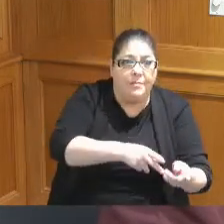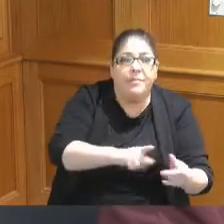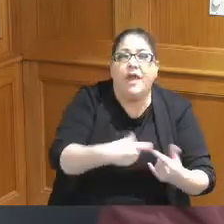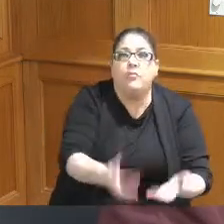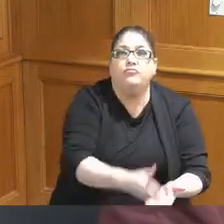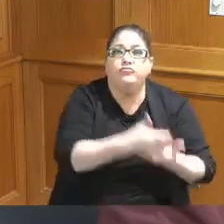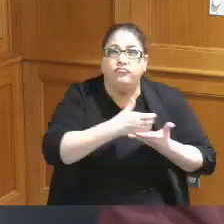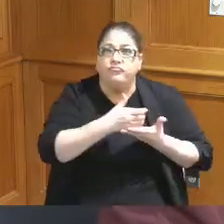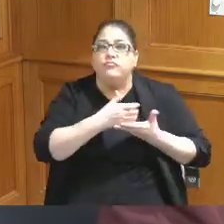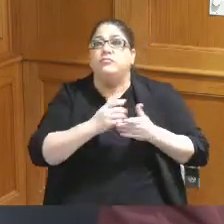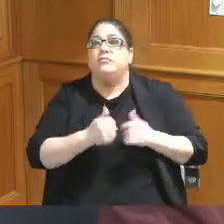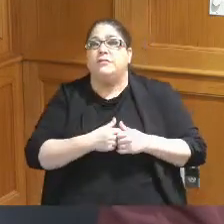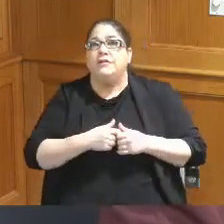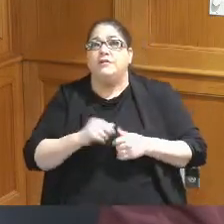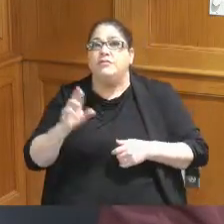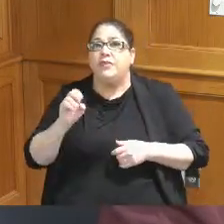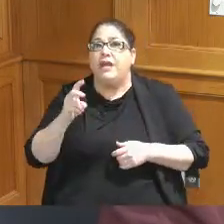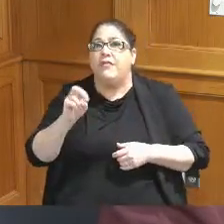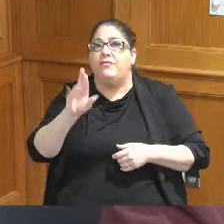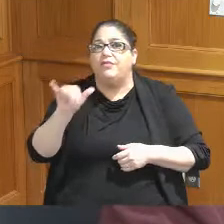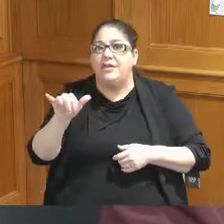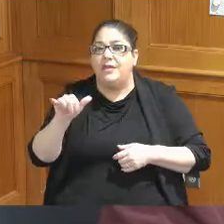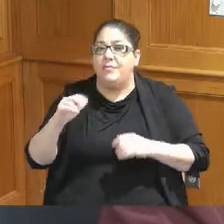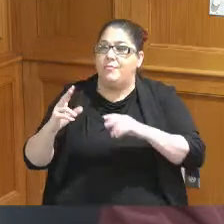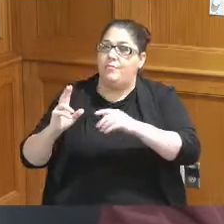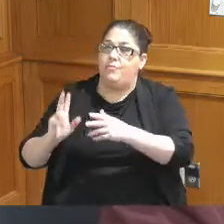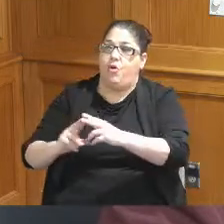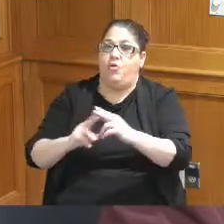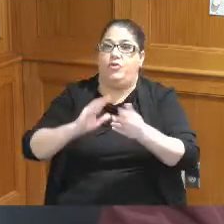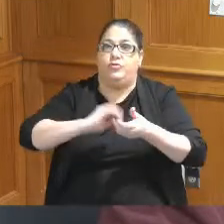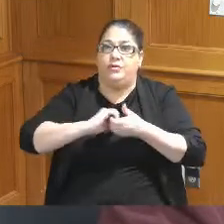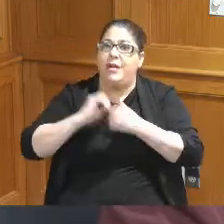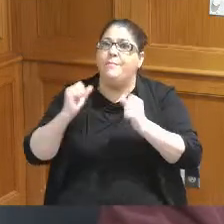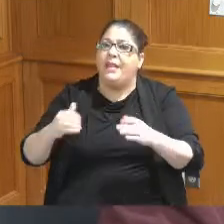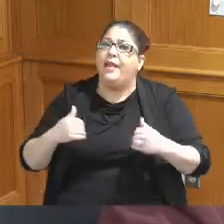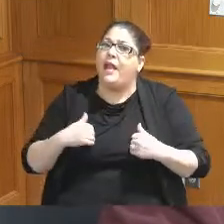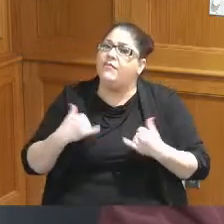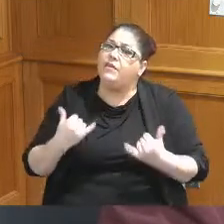with local food recovery Partners just wondering how many partners do you have as it relates to